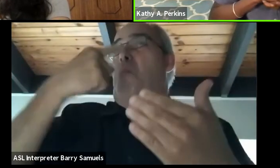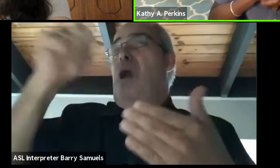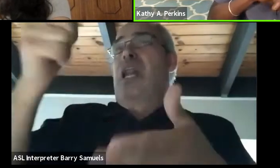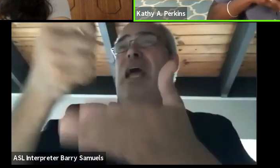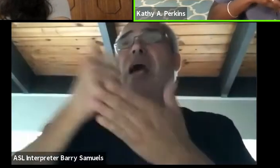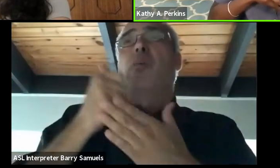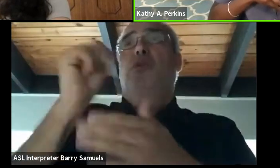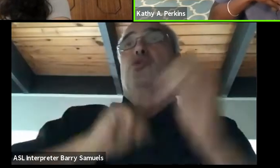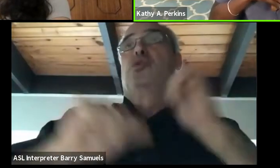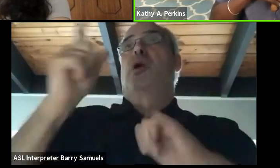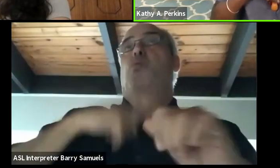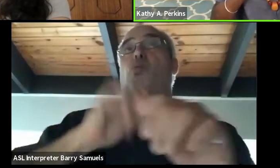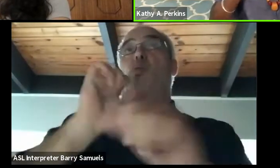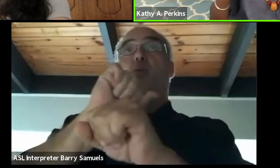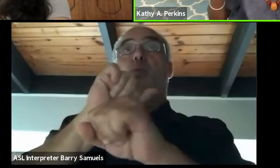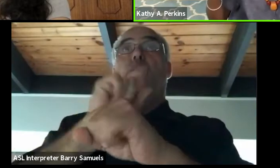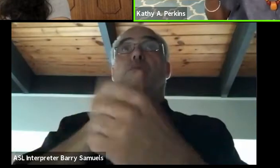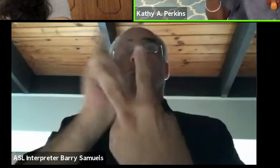And then even when I went to Smith college,